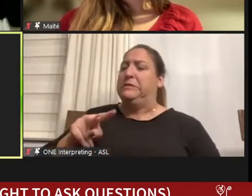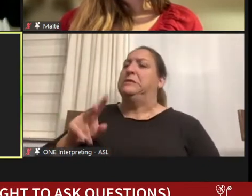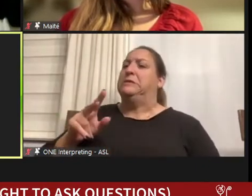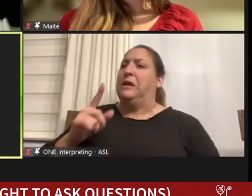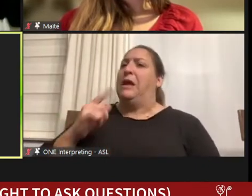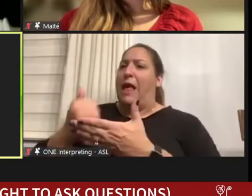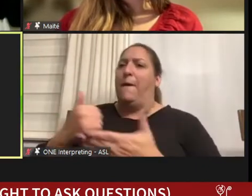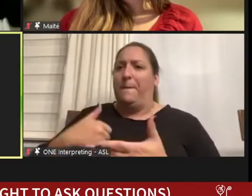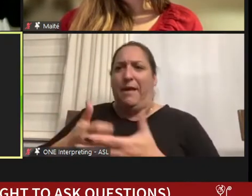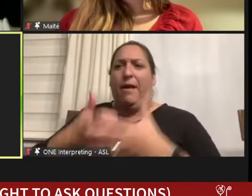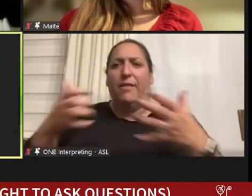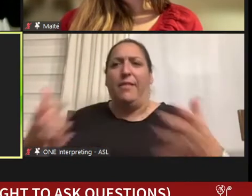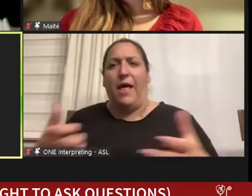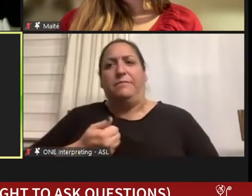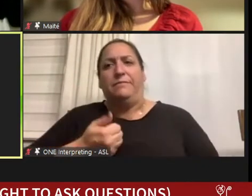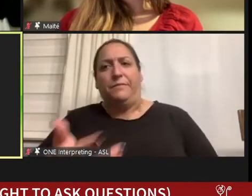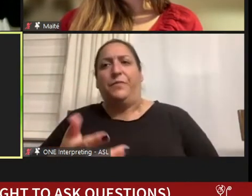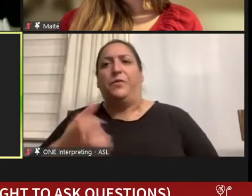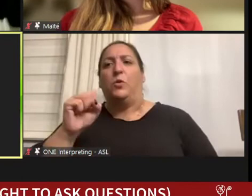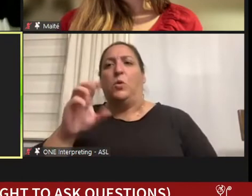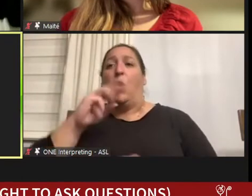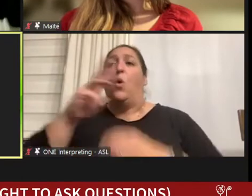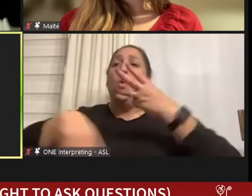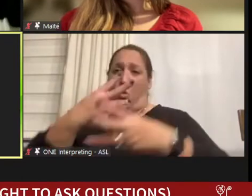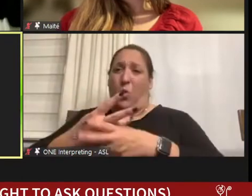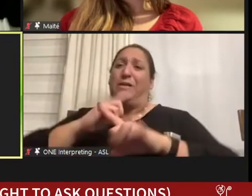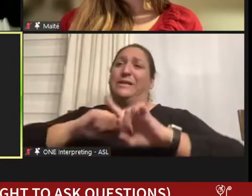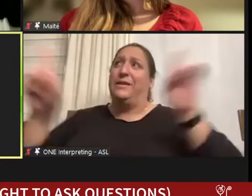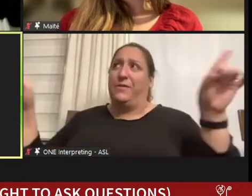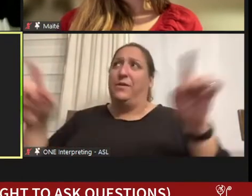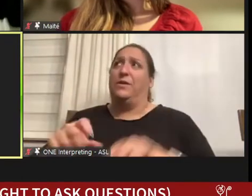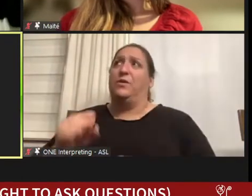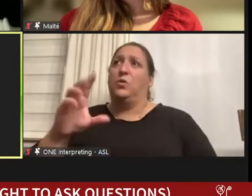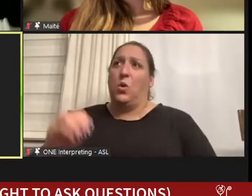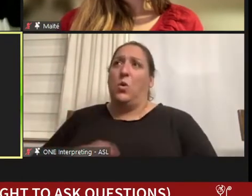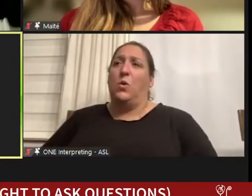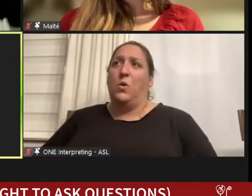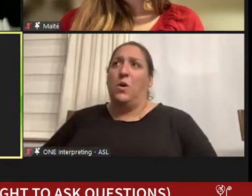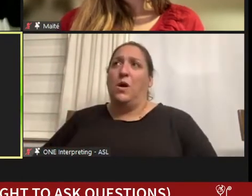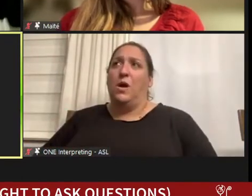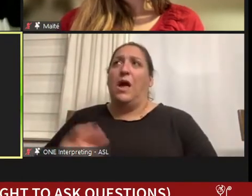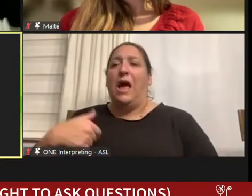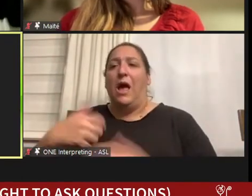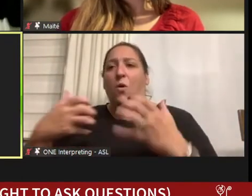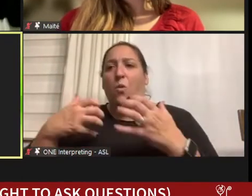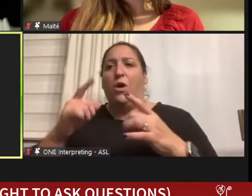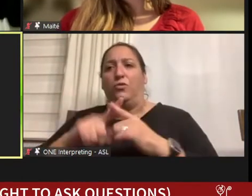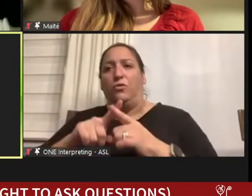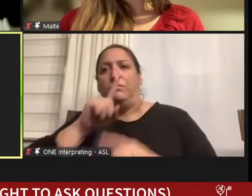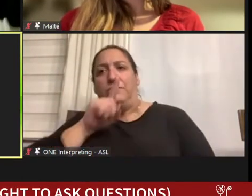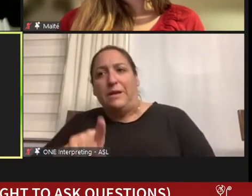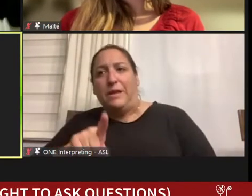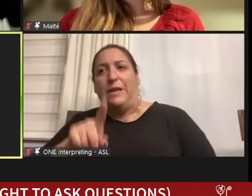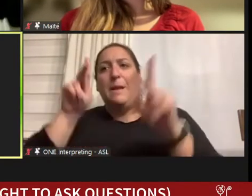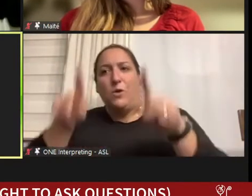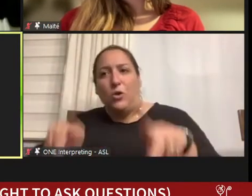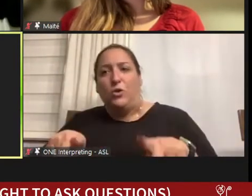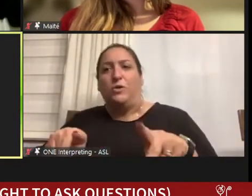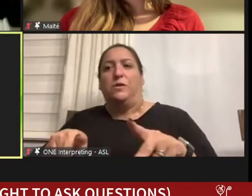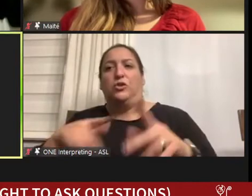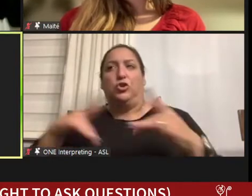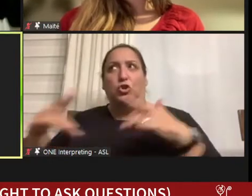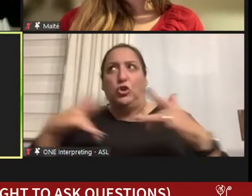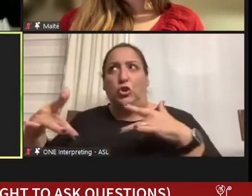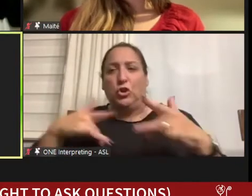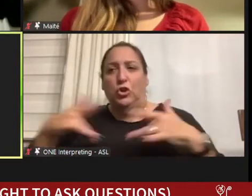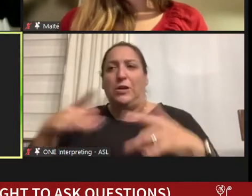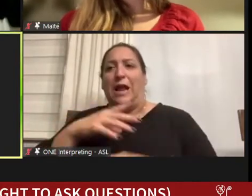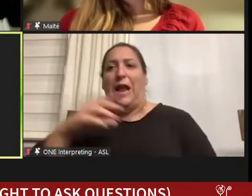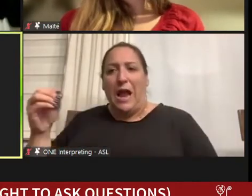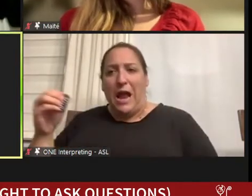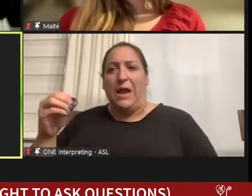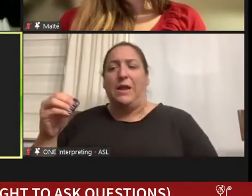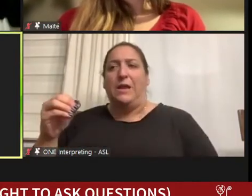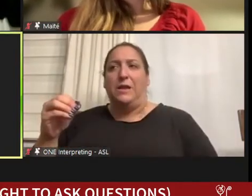That said, that was a very different place, that is one of validate that concern and in